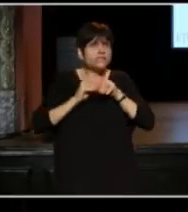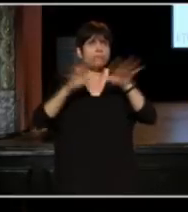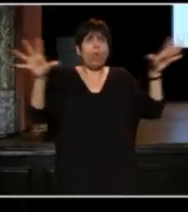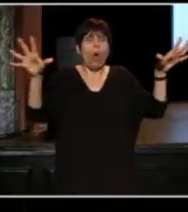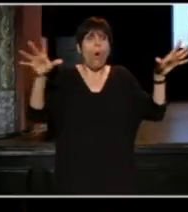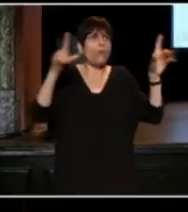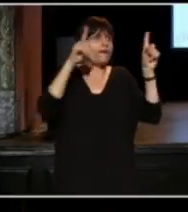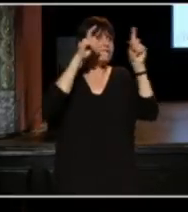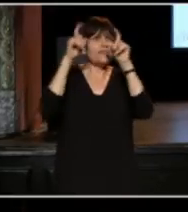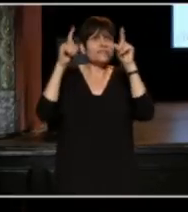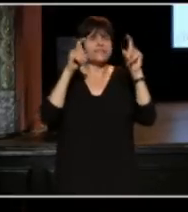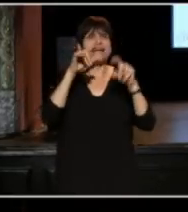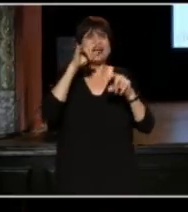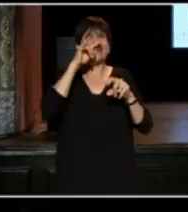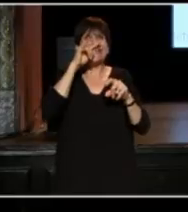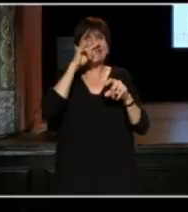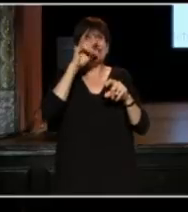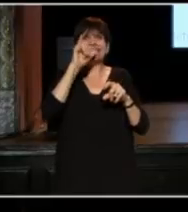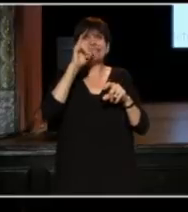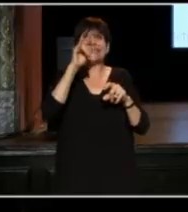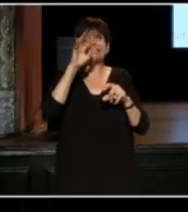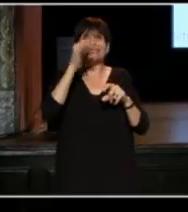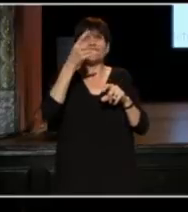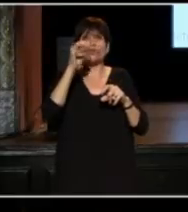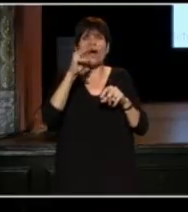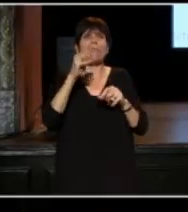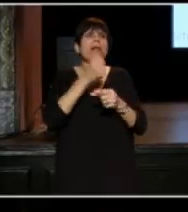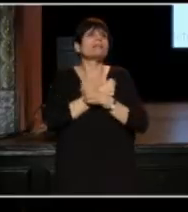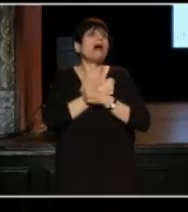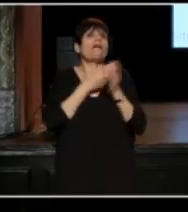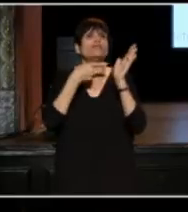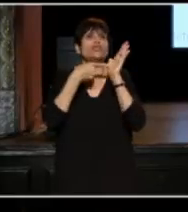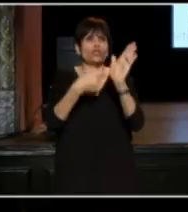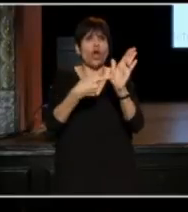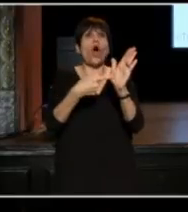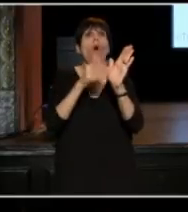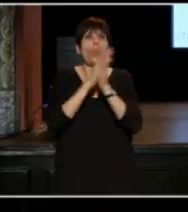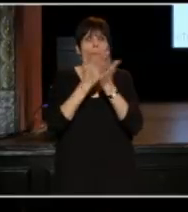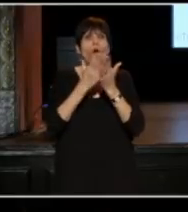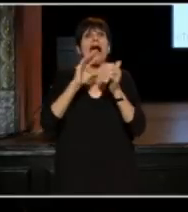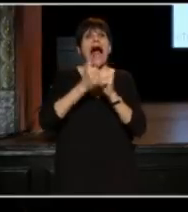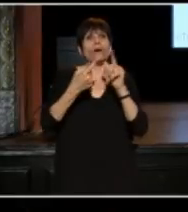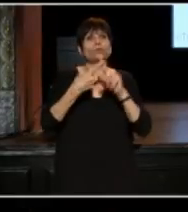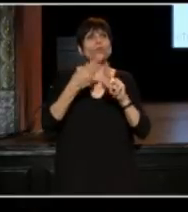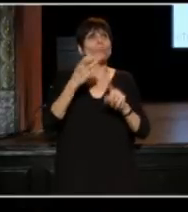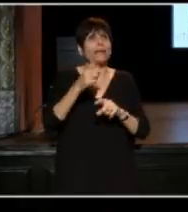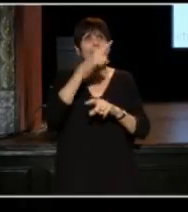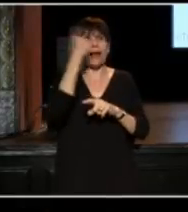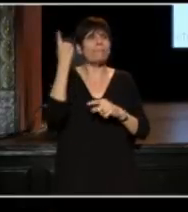but kids across Instagram love to pose with the book on "How to Be Black". Because it doesn't matter